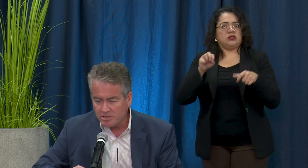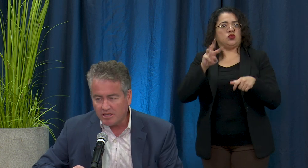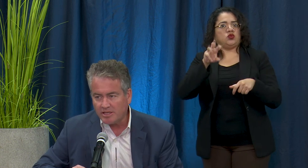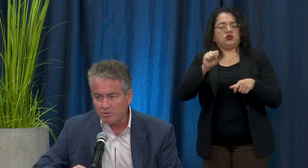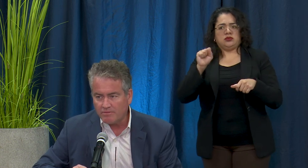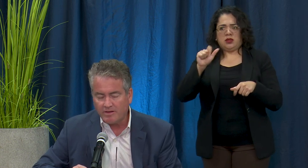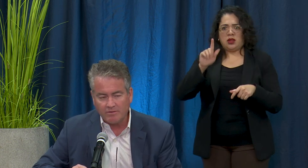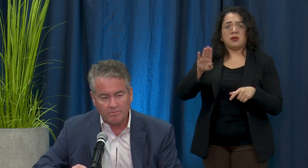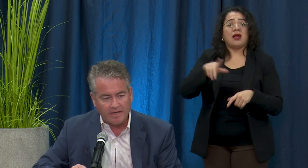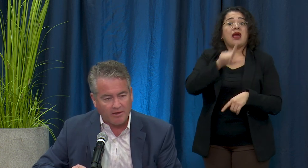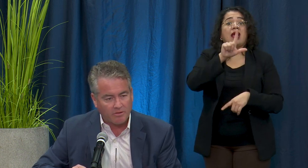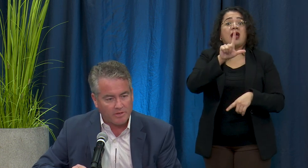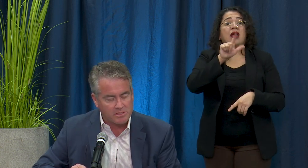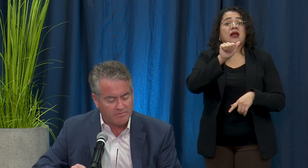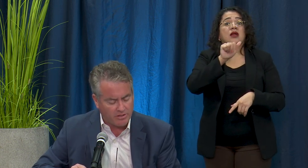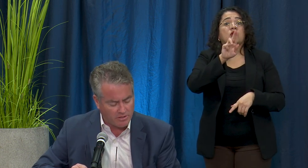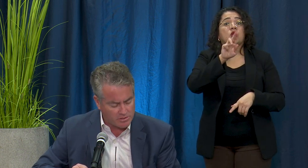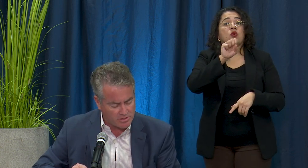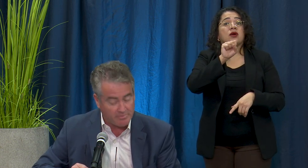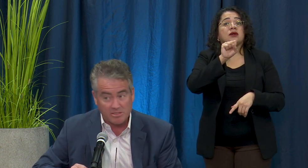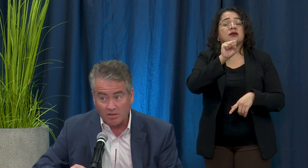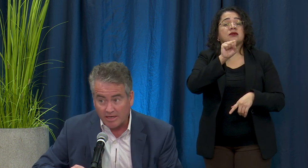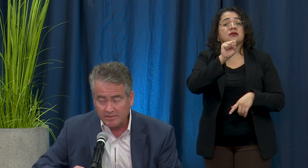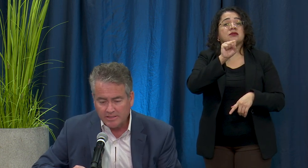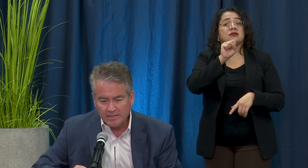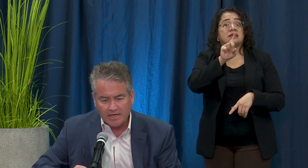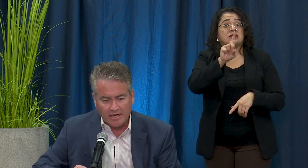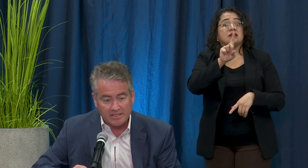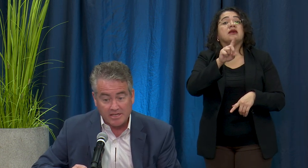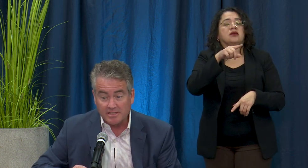and LA Unified will be out the rest of the year so that means a lot. It is not a